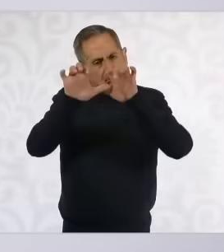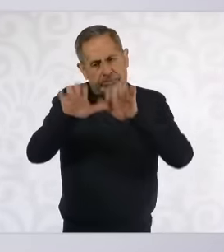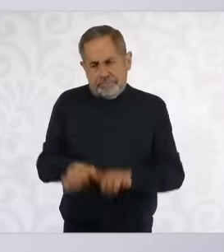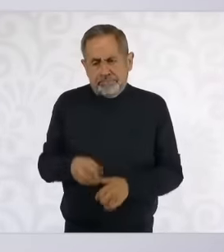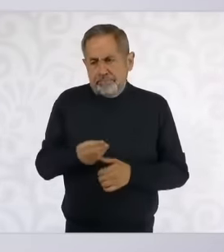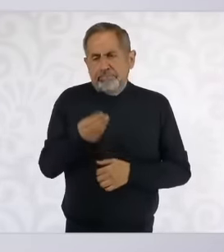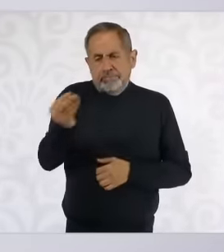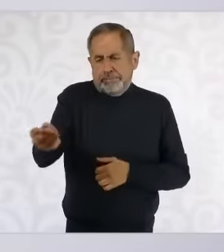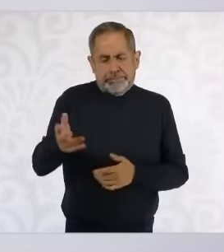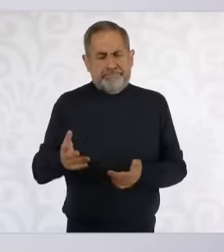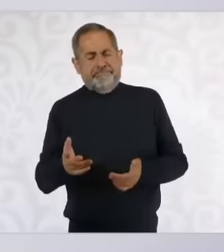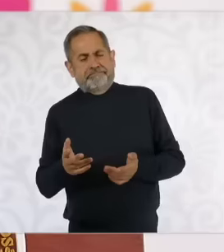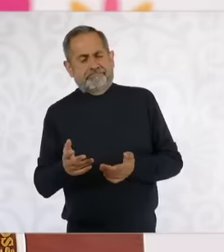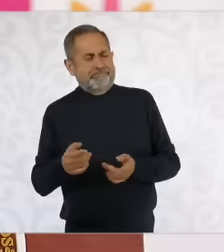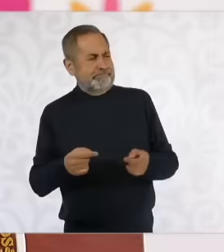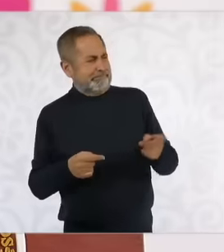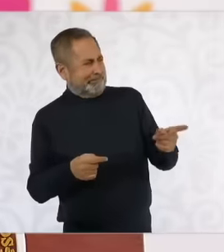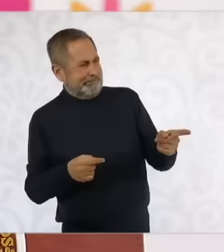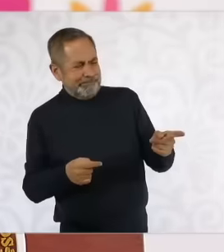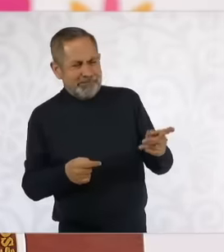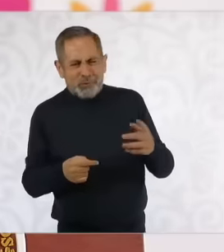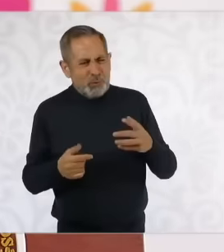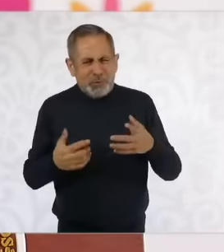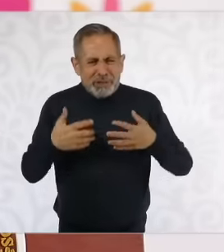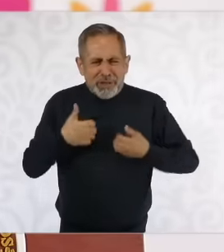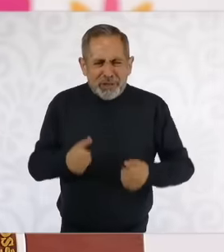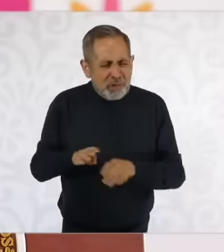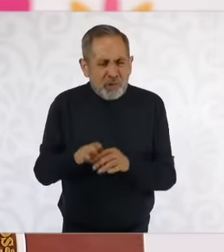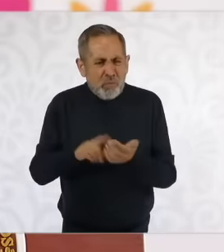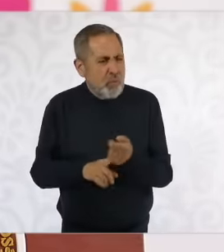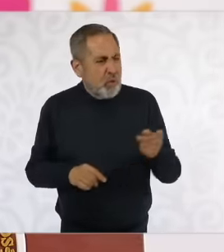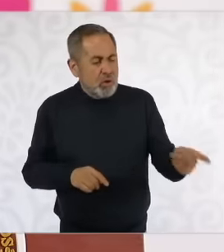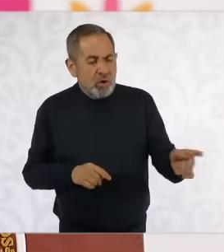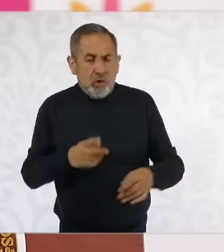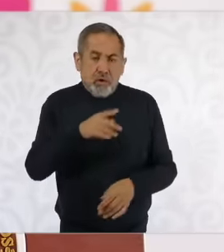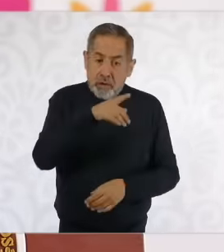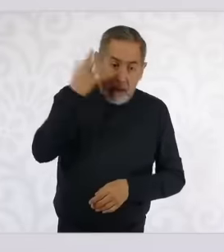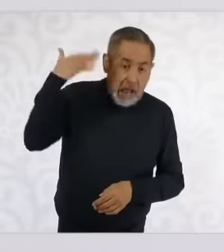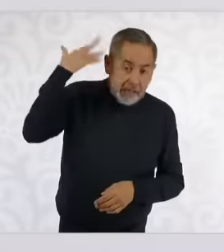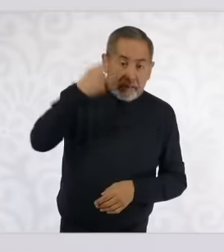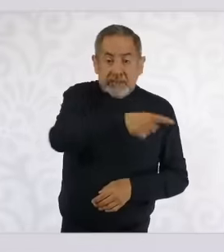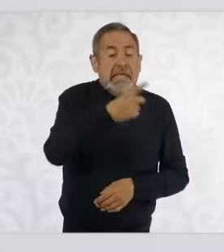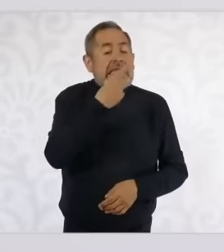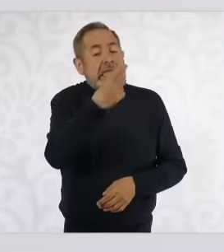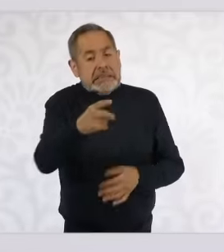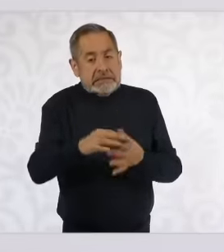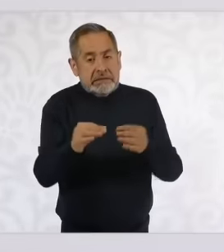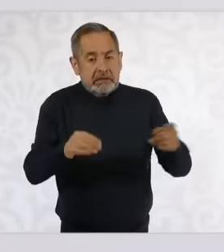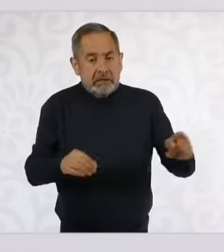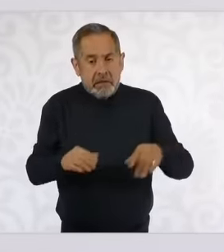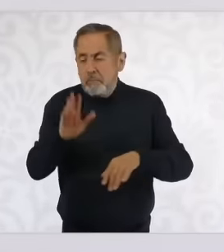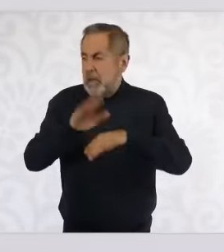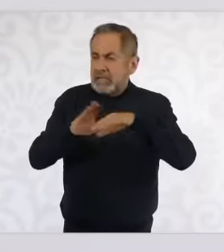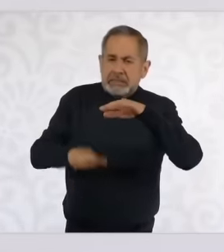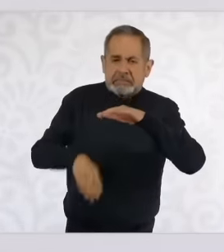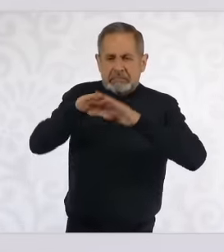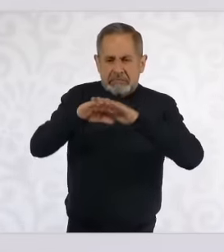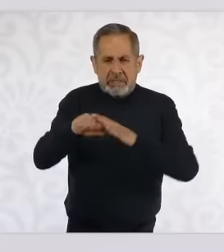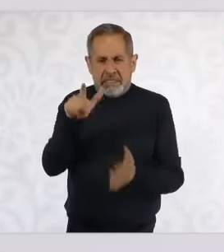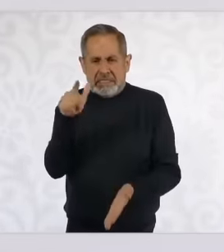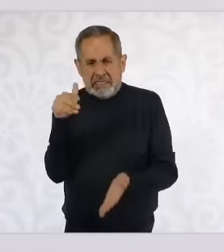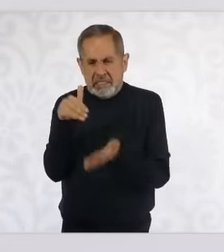because we do not understand. How come they had said that the maximum was 7,000 million pesos and now